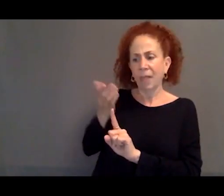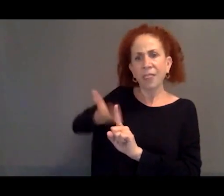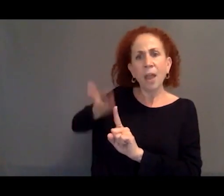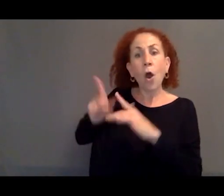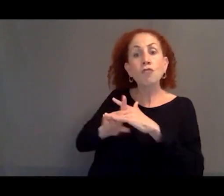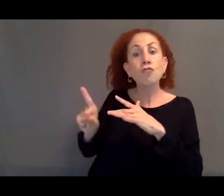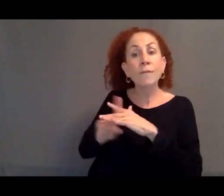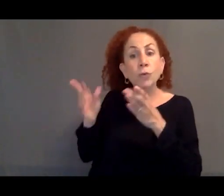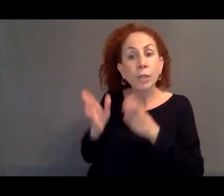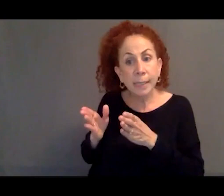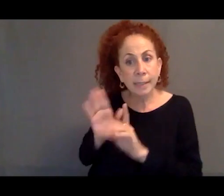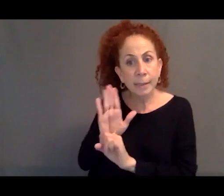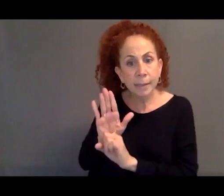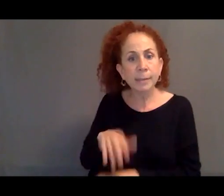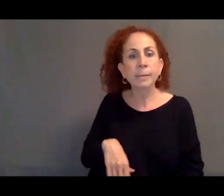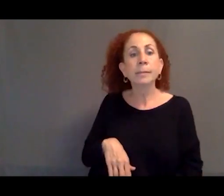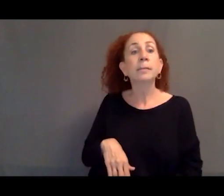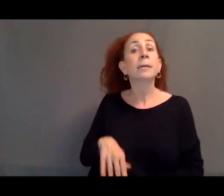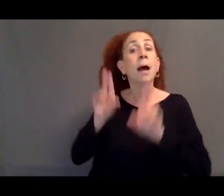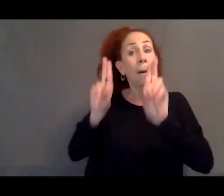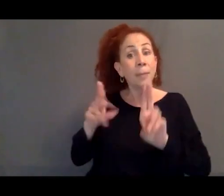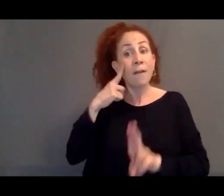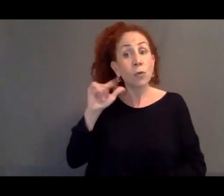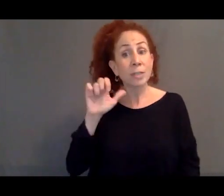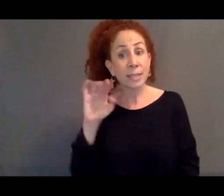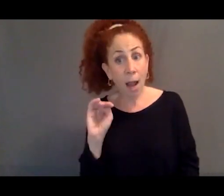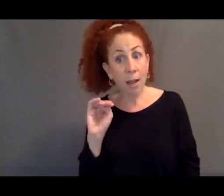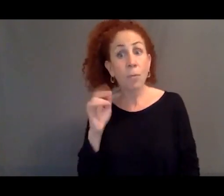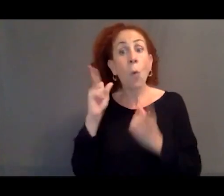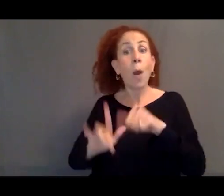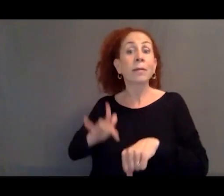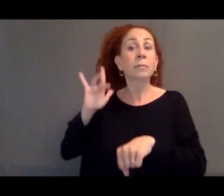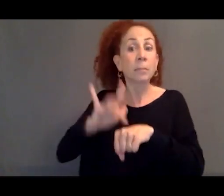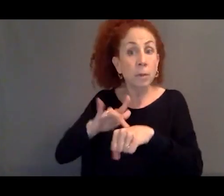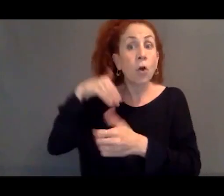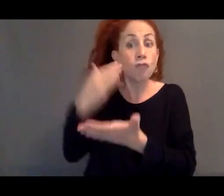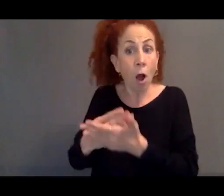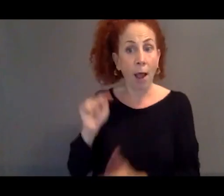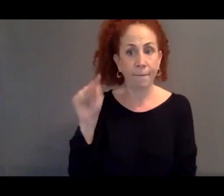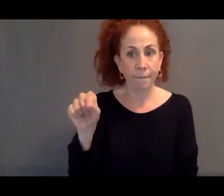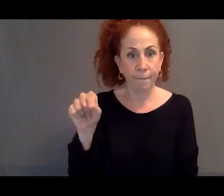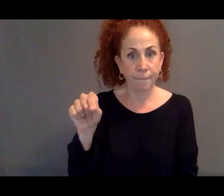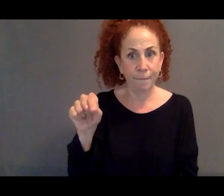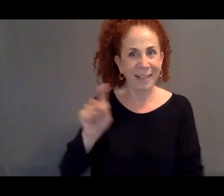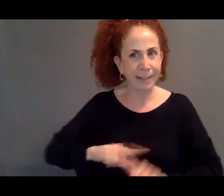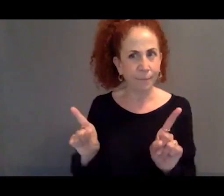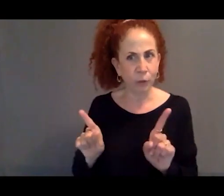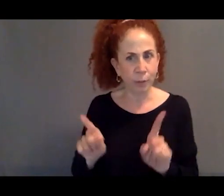are applying for asylum upon arrival. So instead of being displaced into a third country